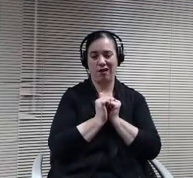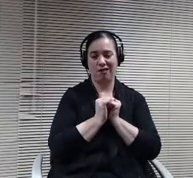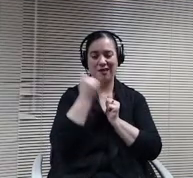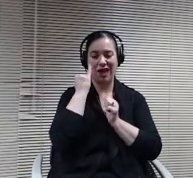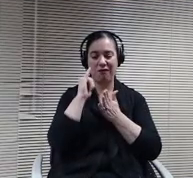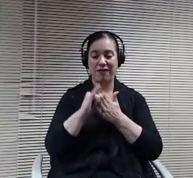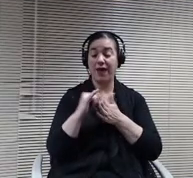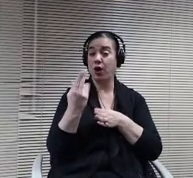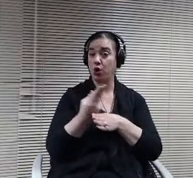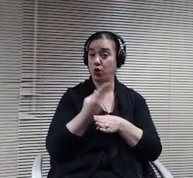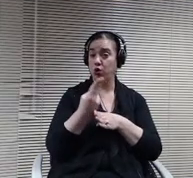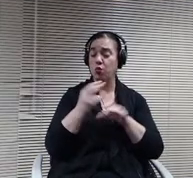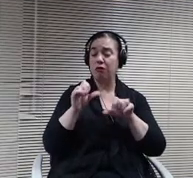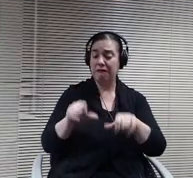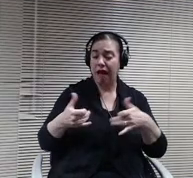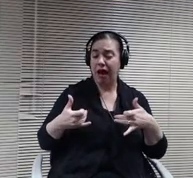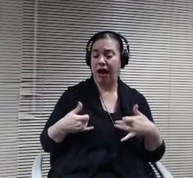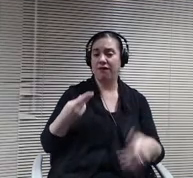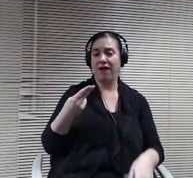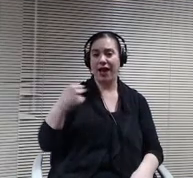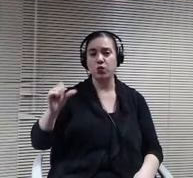middle school students in school or a hybrid model.